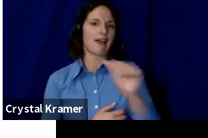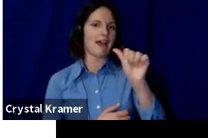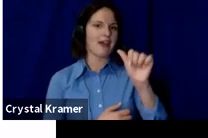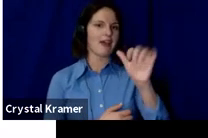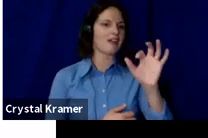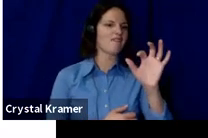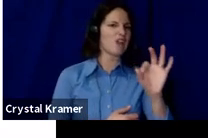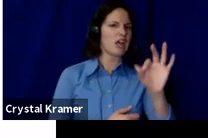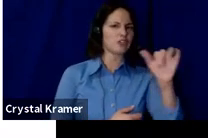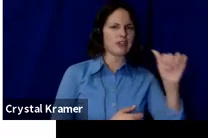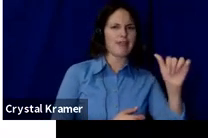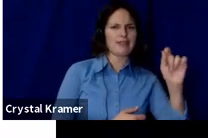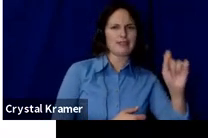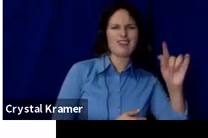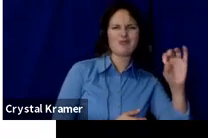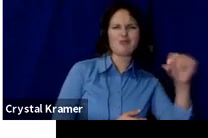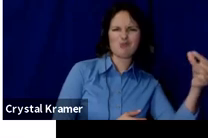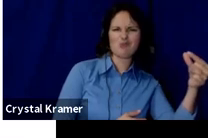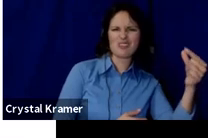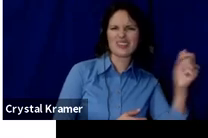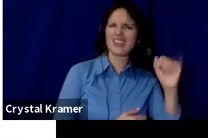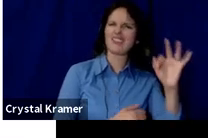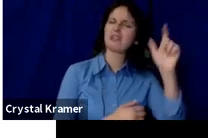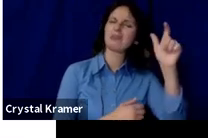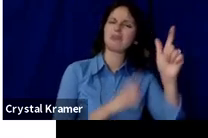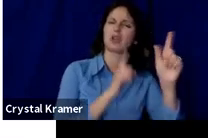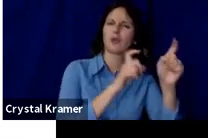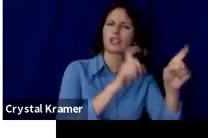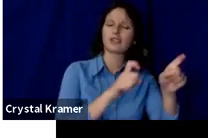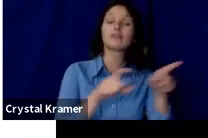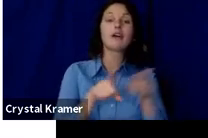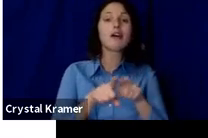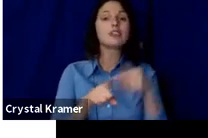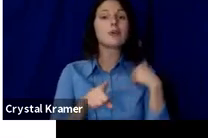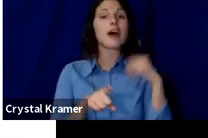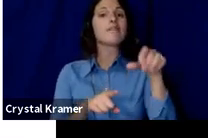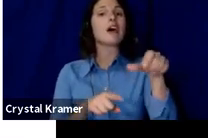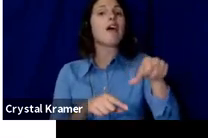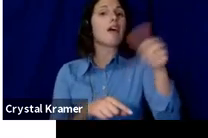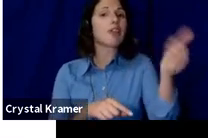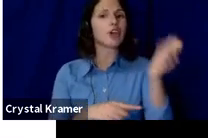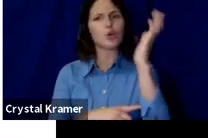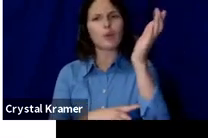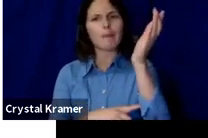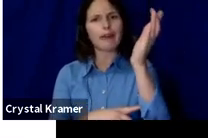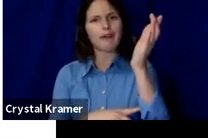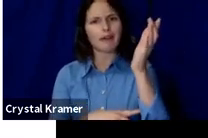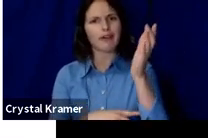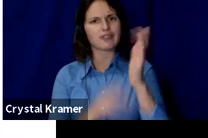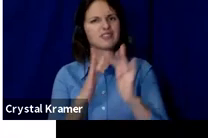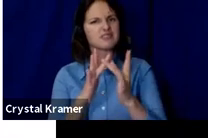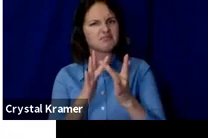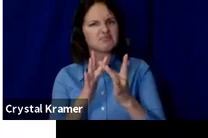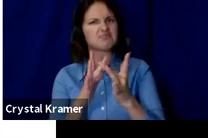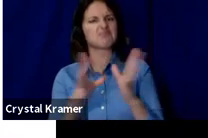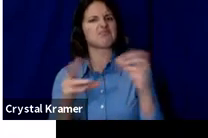We also have several other webinars in our series, so feel free to sign up for these.